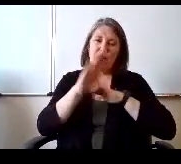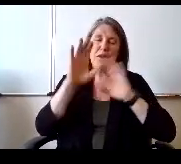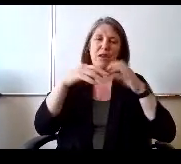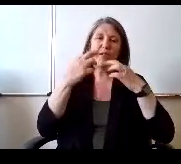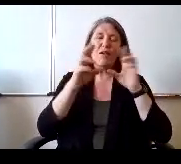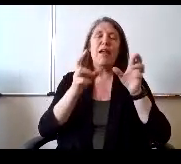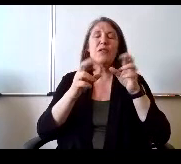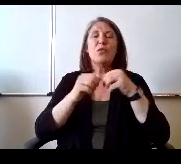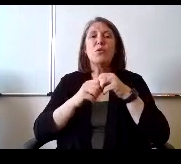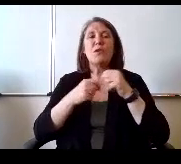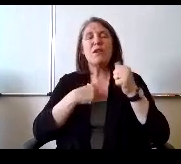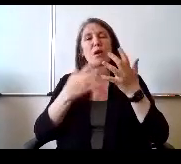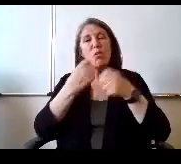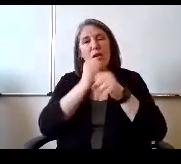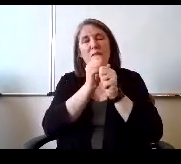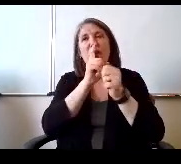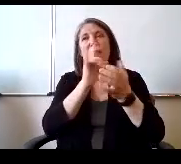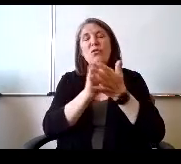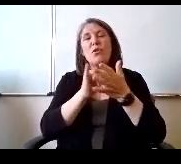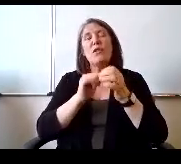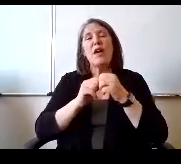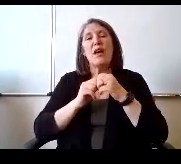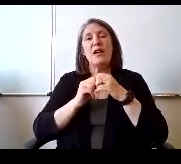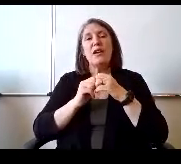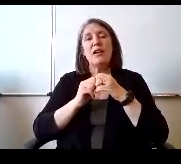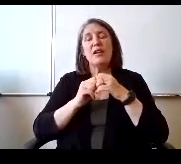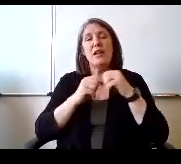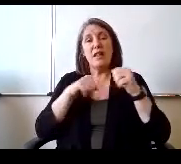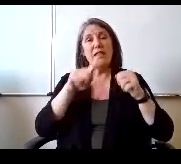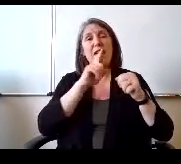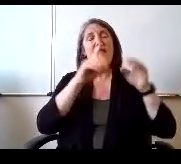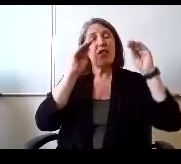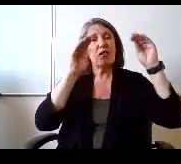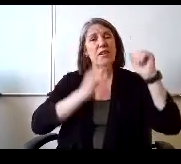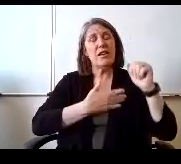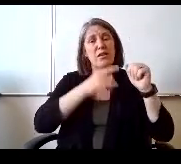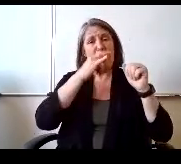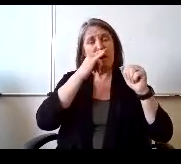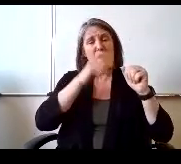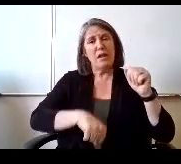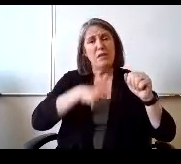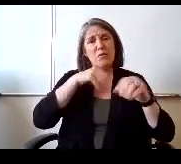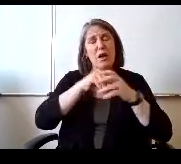Yeah I wanna make sure that. We're teaching our kids pride in their nation.